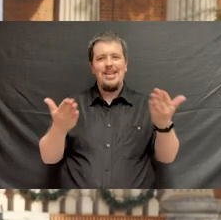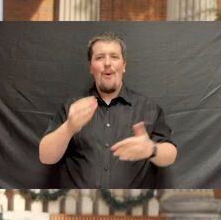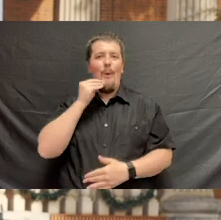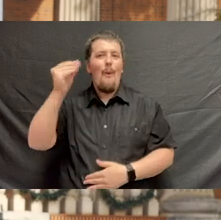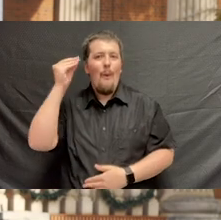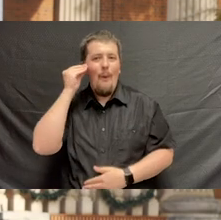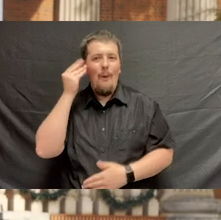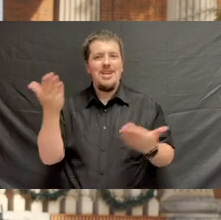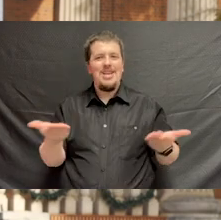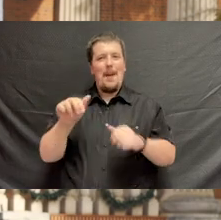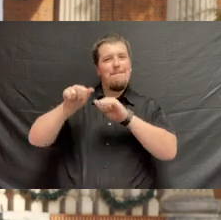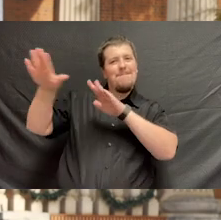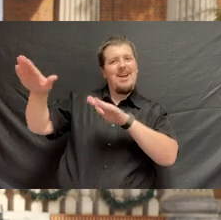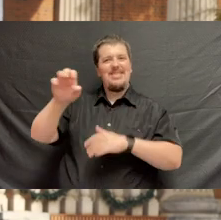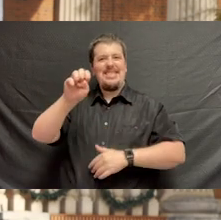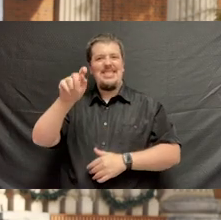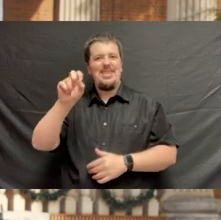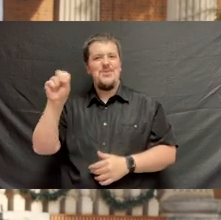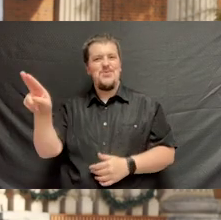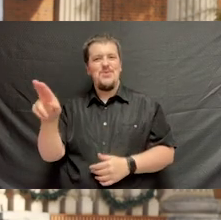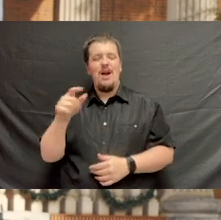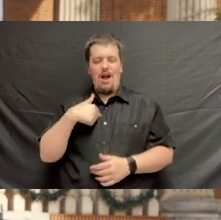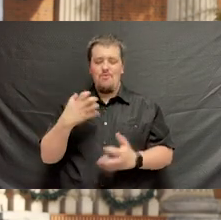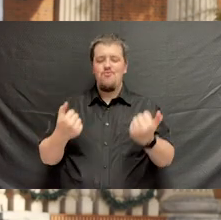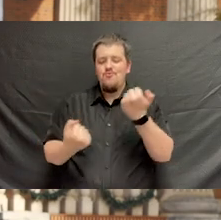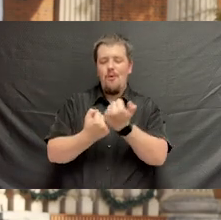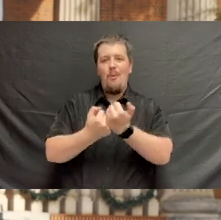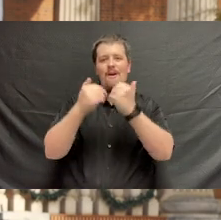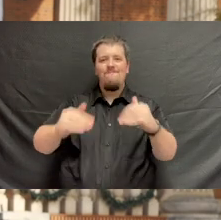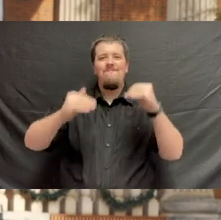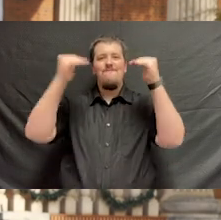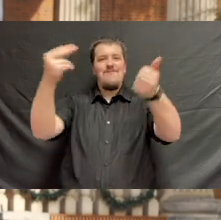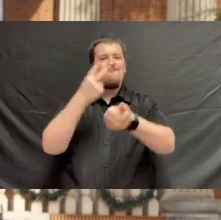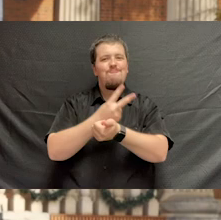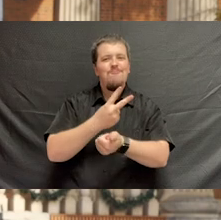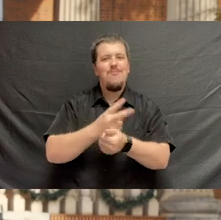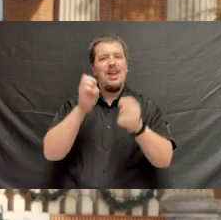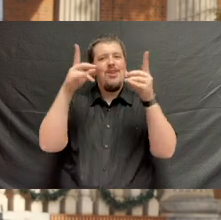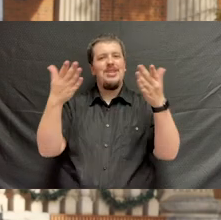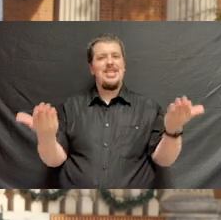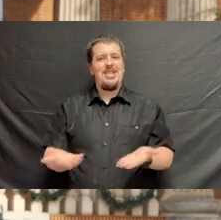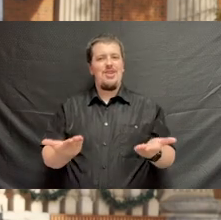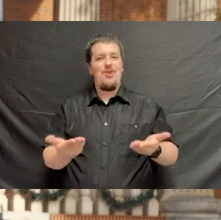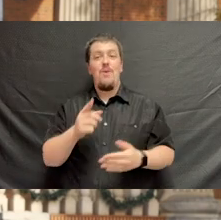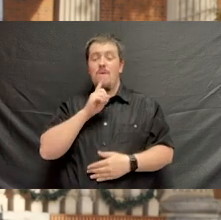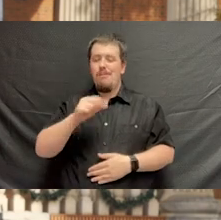to these mountains and this university, because I wanted to support and advance graduate education at ETSU.